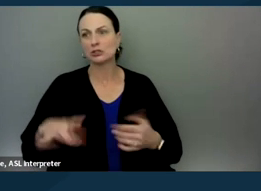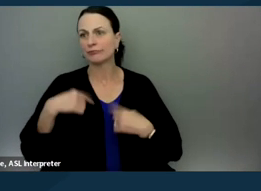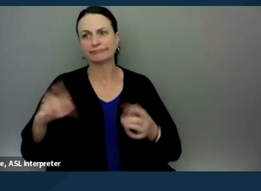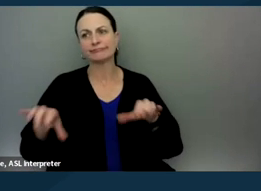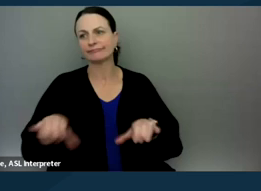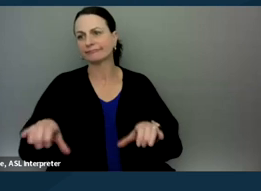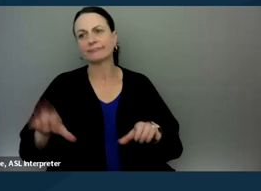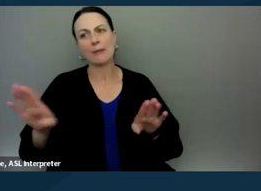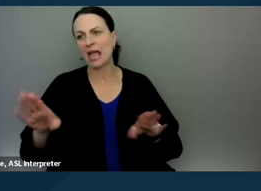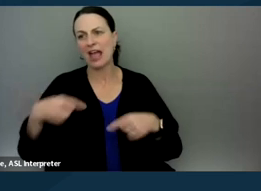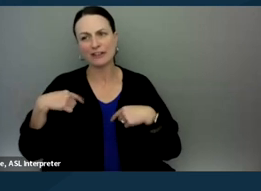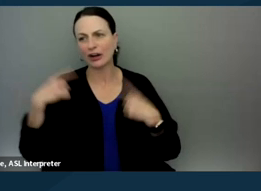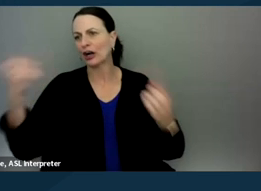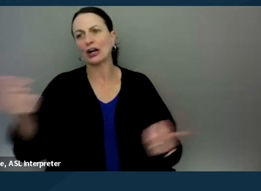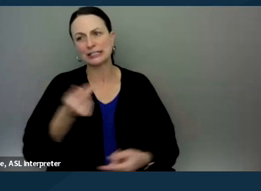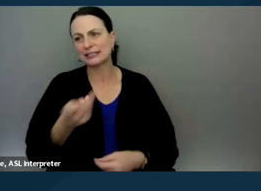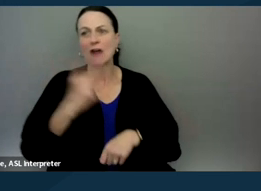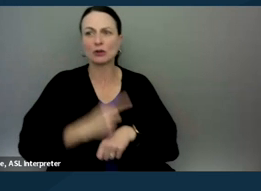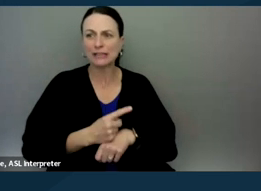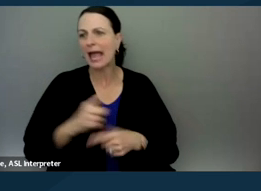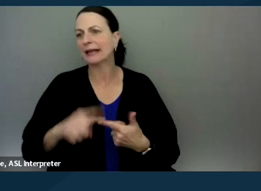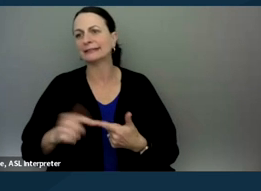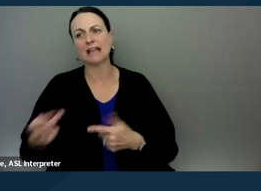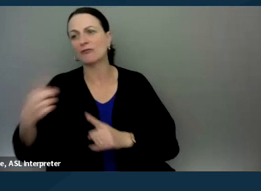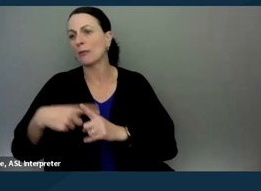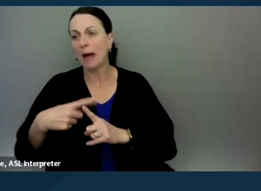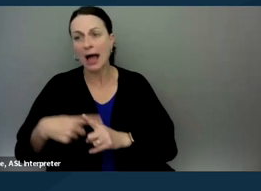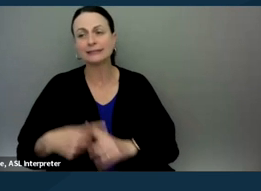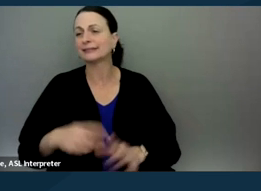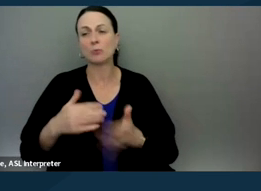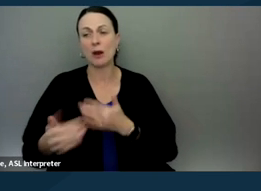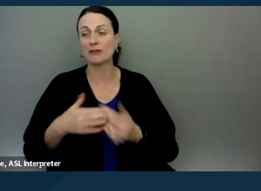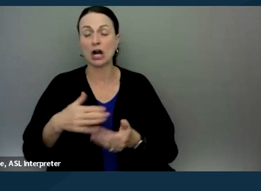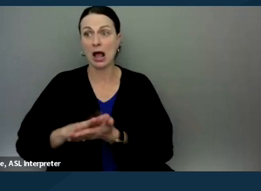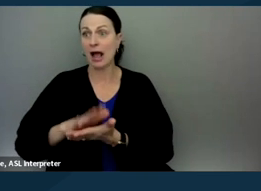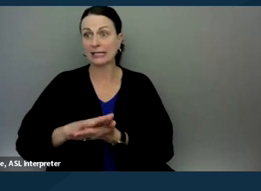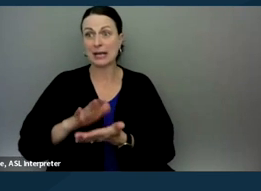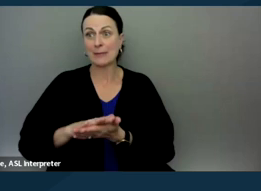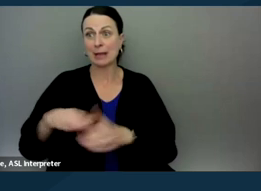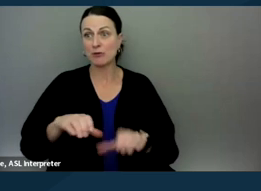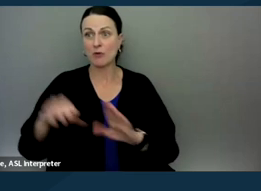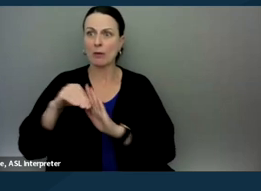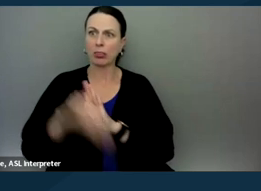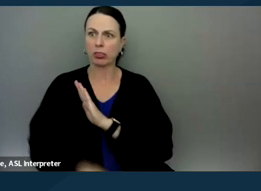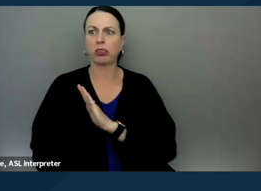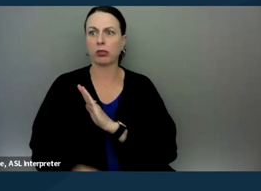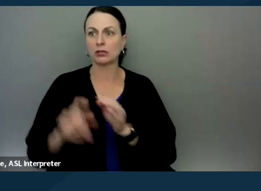for X number of days, X number of months. It's very clear that their academic performances decreased as a result.